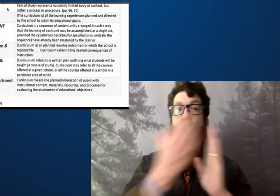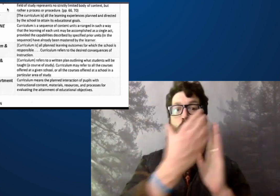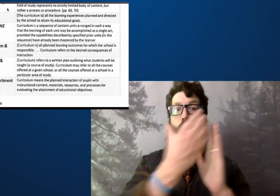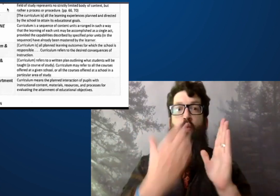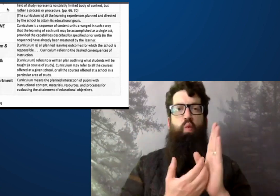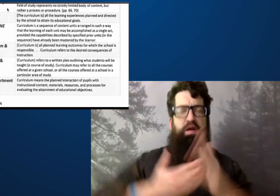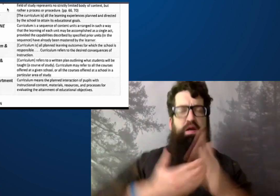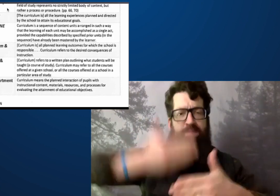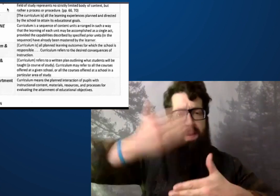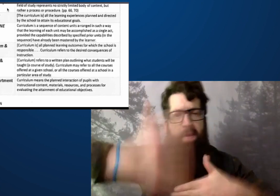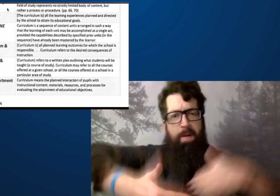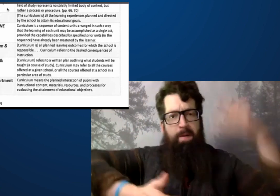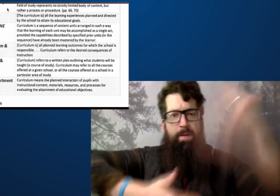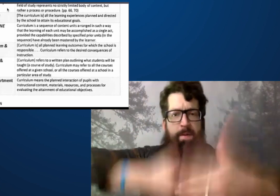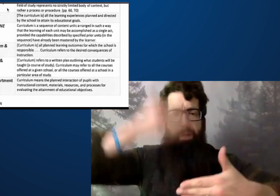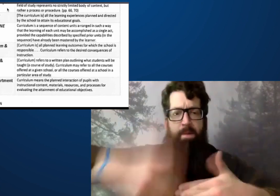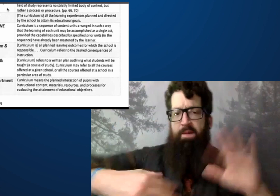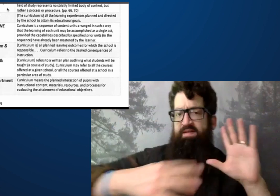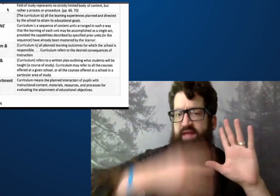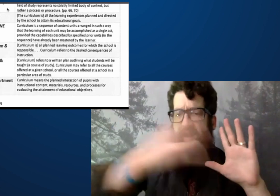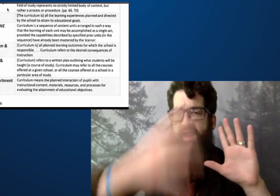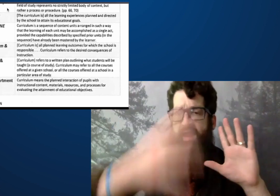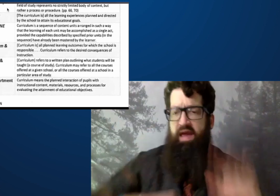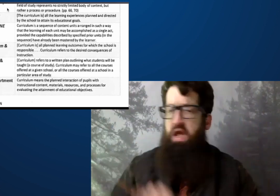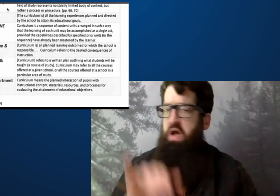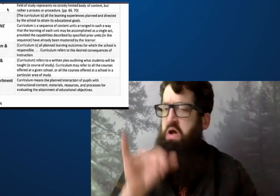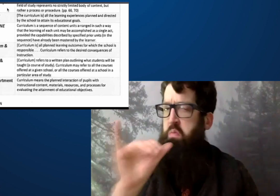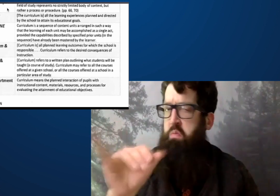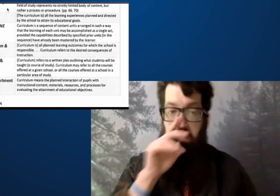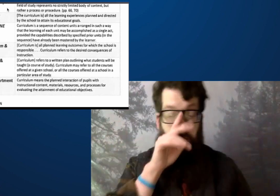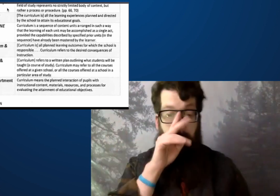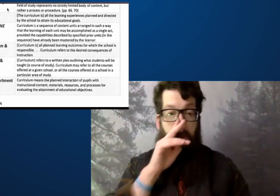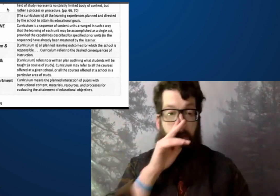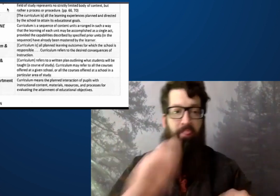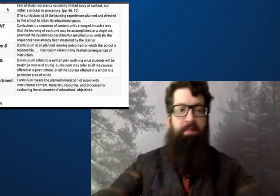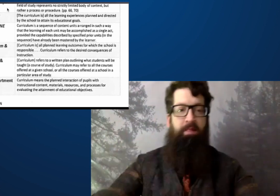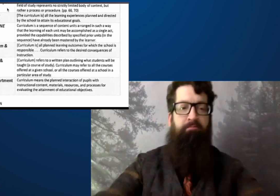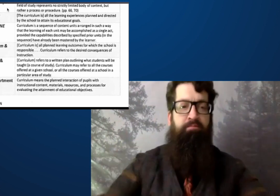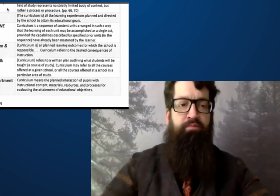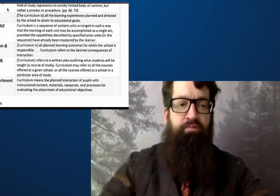Writing plan or excuse me, a written plan